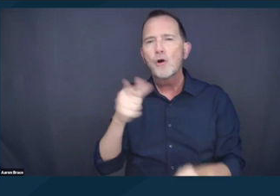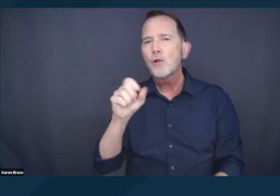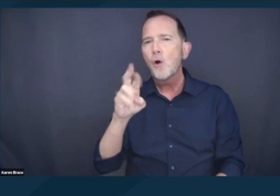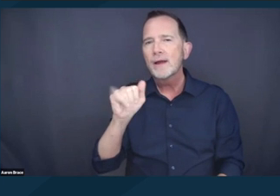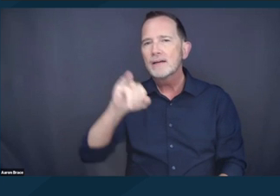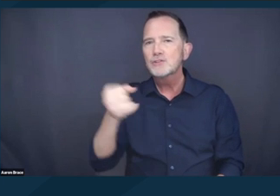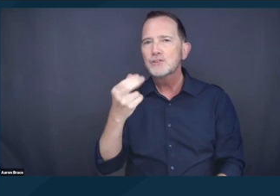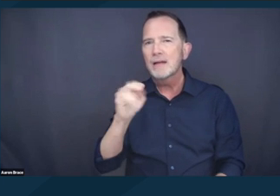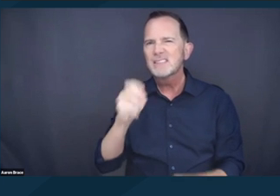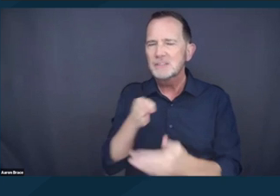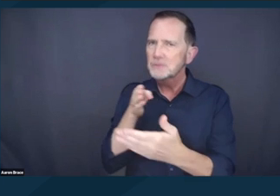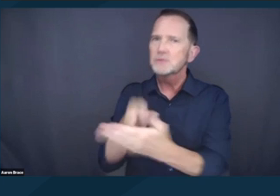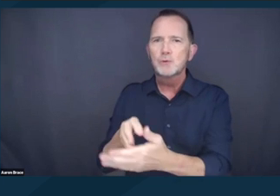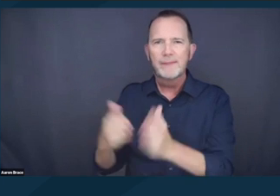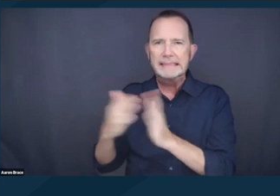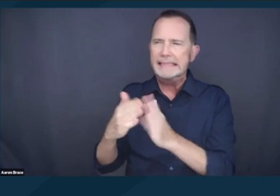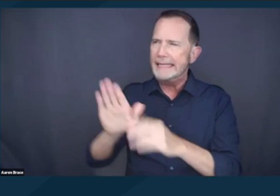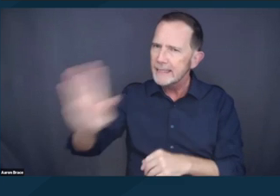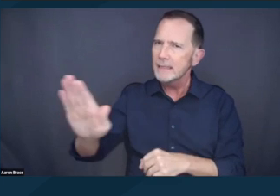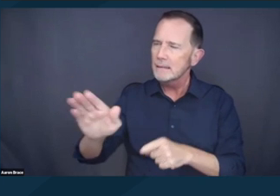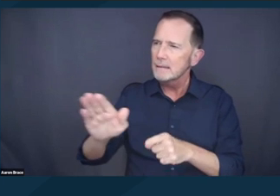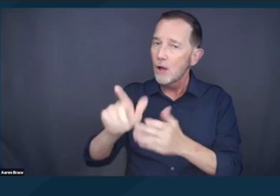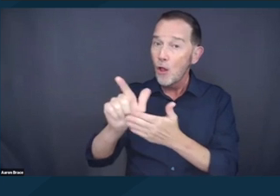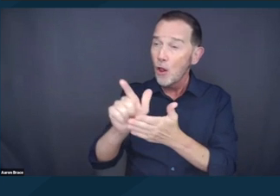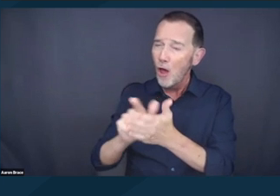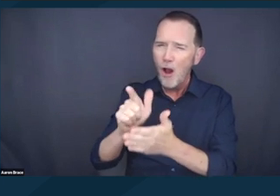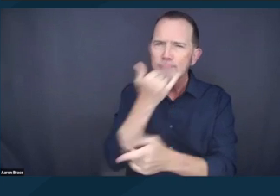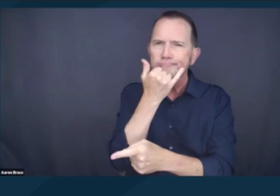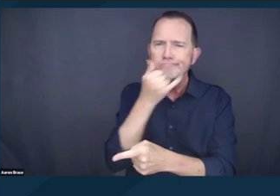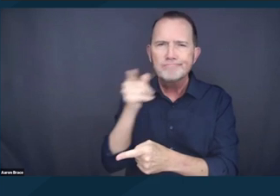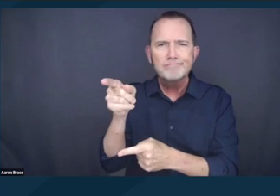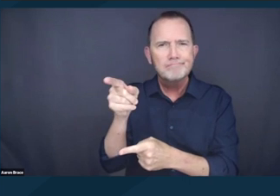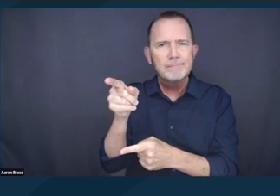and she asked the court to stop the city from fining and jailing unhoused people